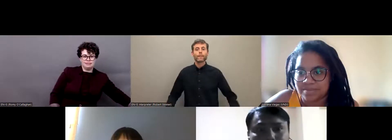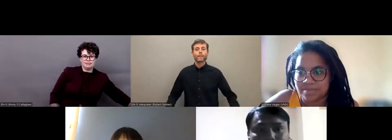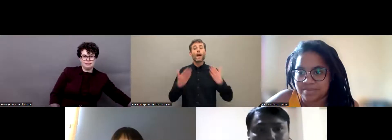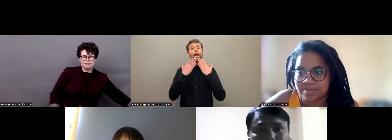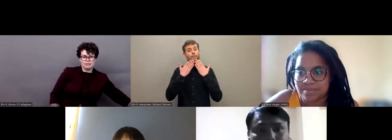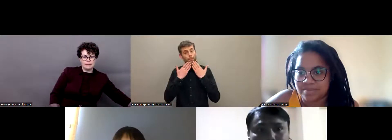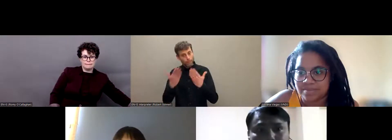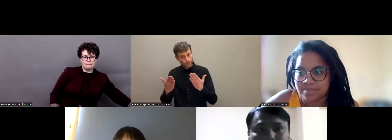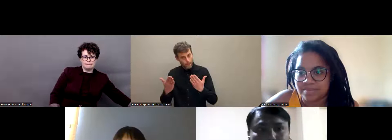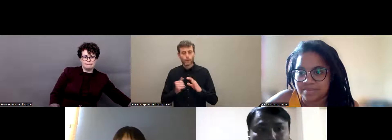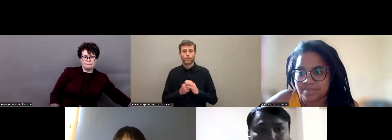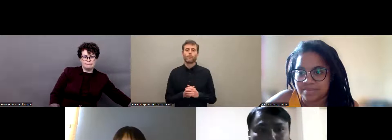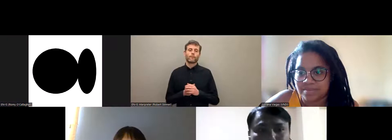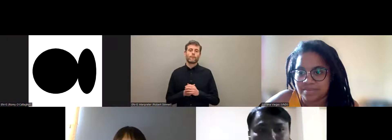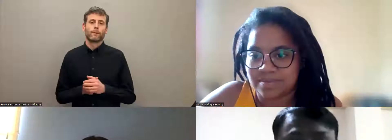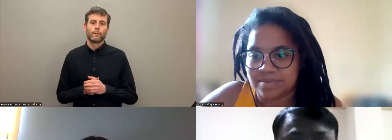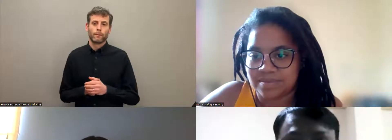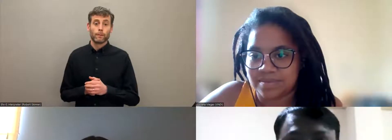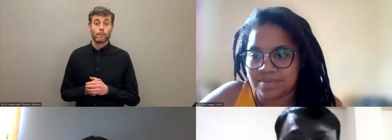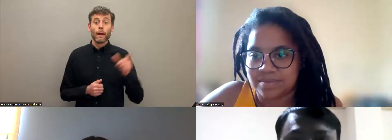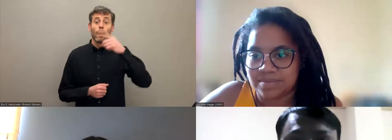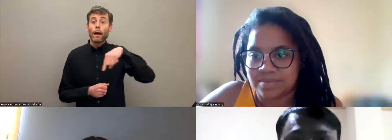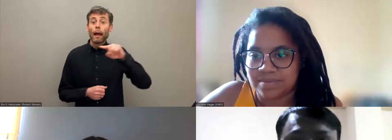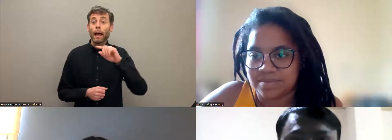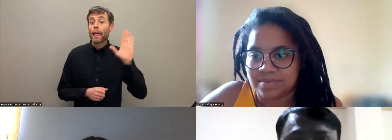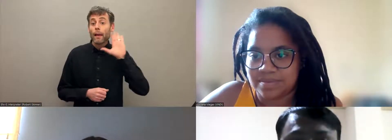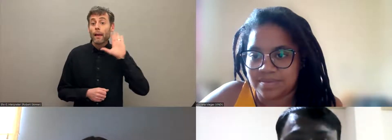Rosário. Am I audible? Can you hear me?